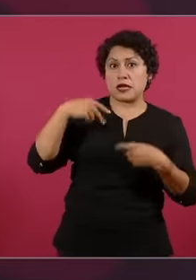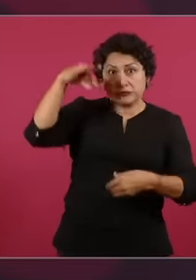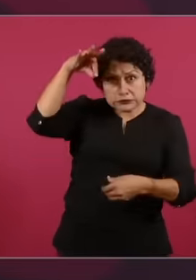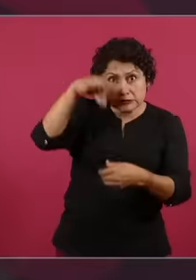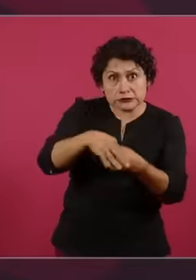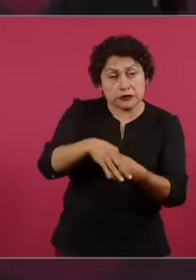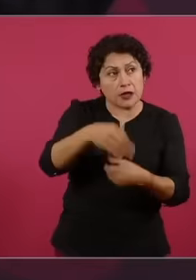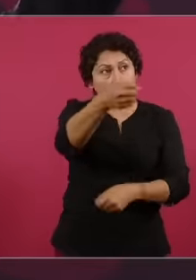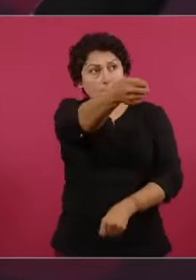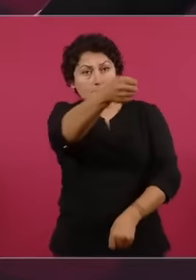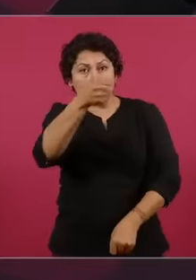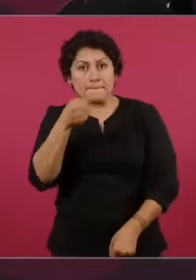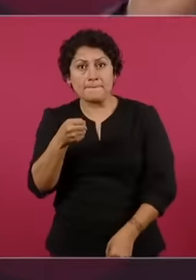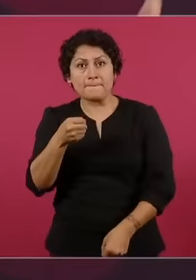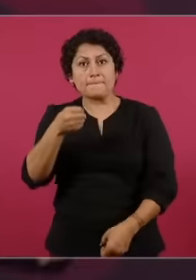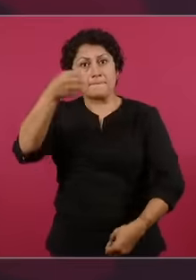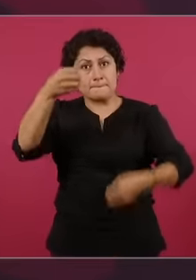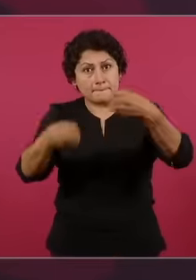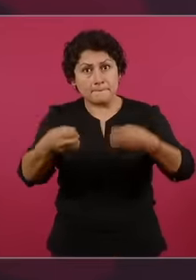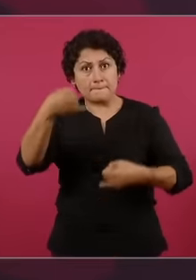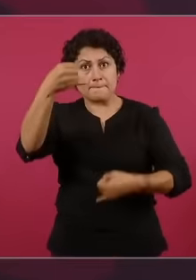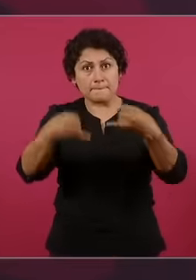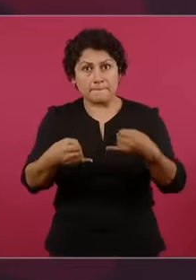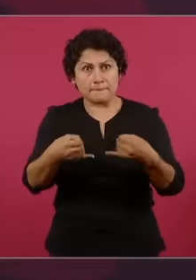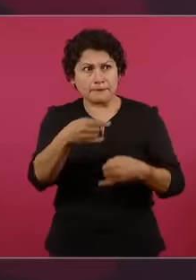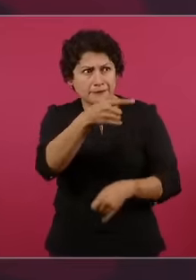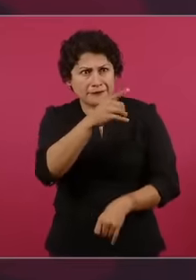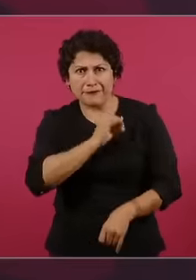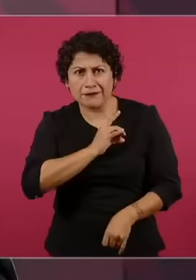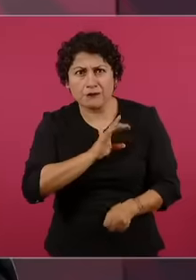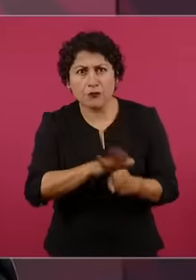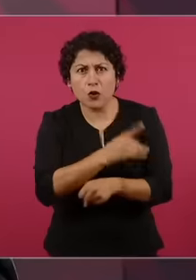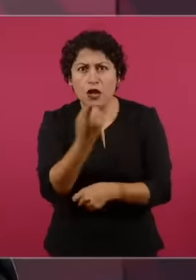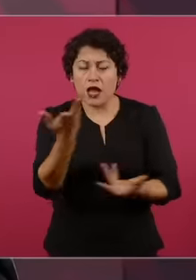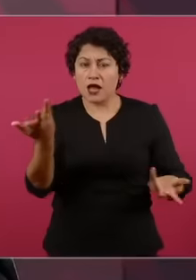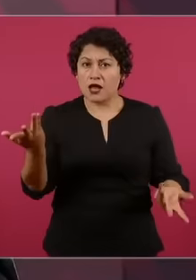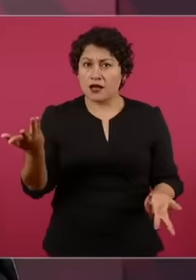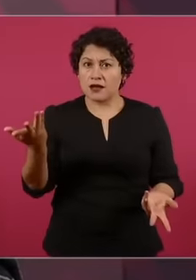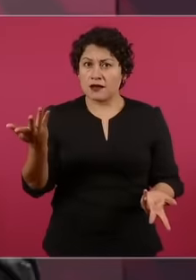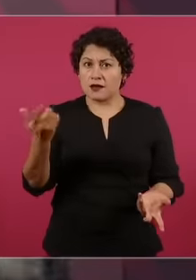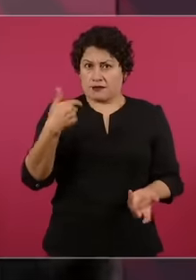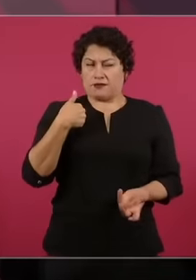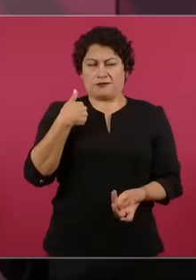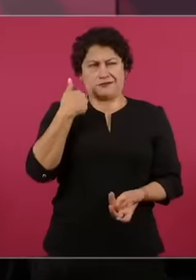Well, it also catches my attention Why this